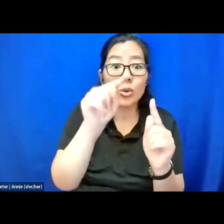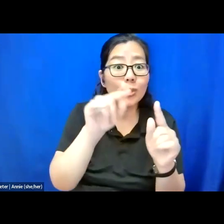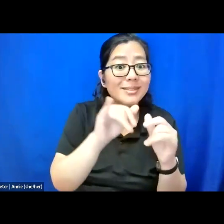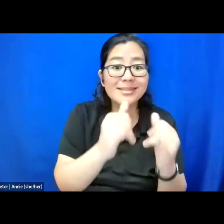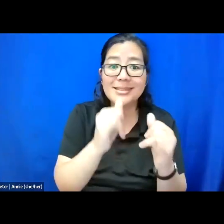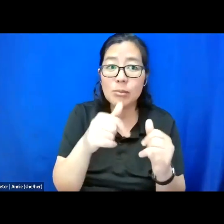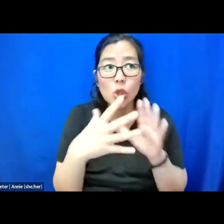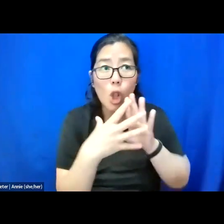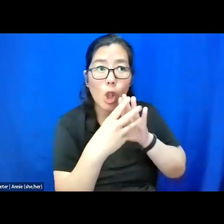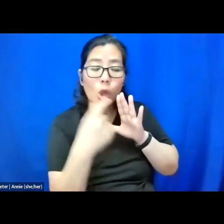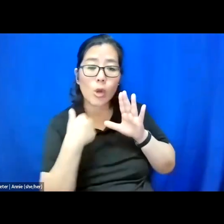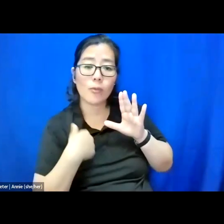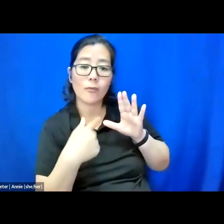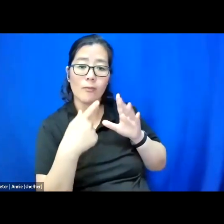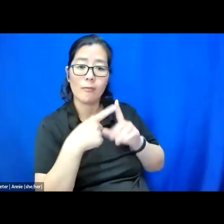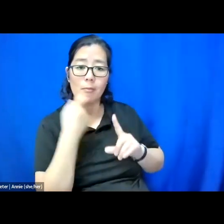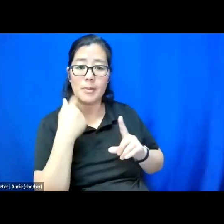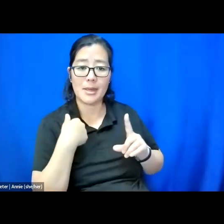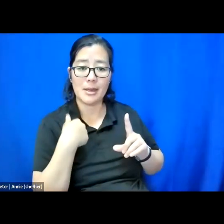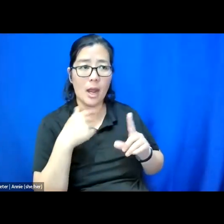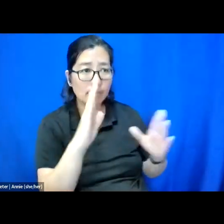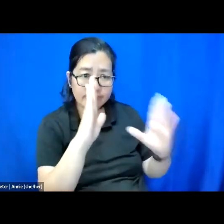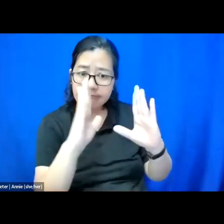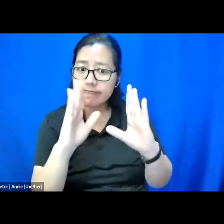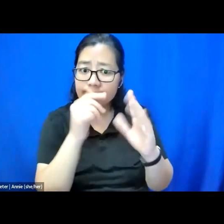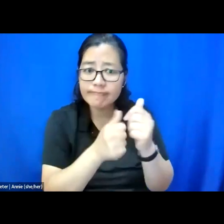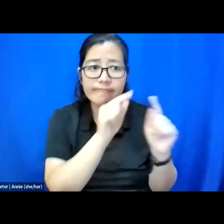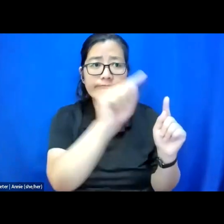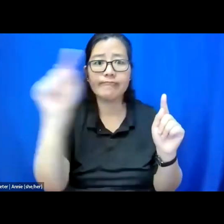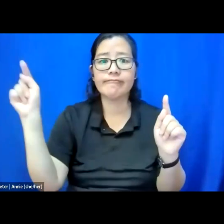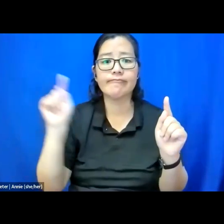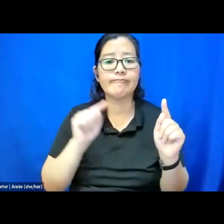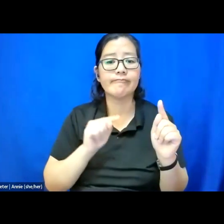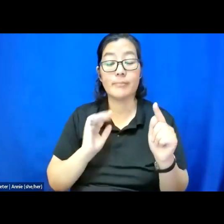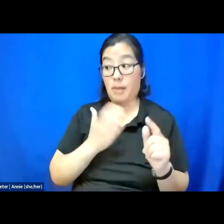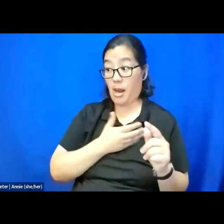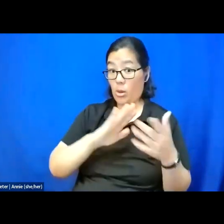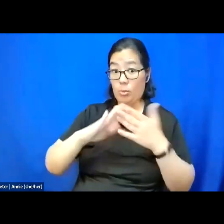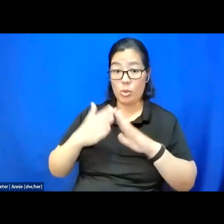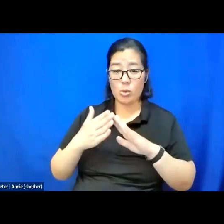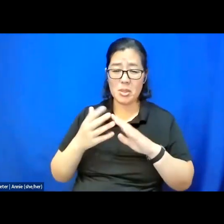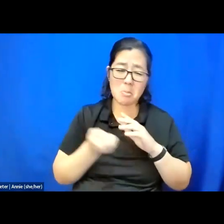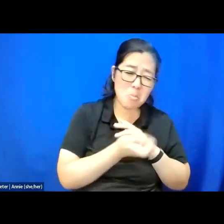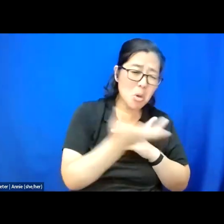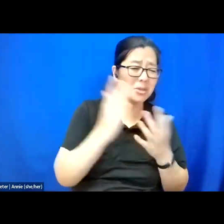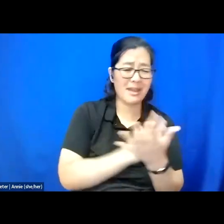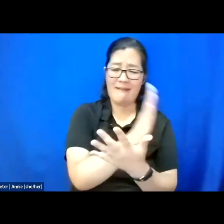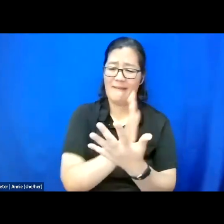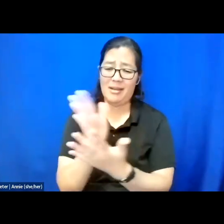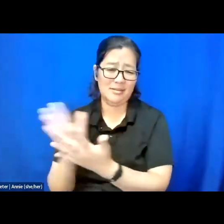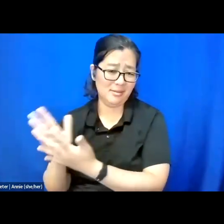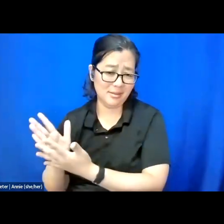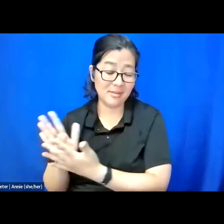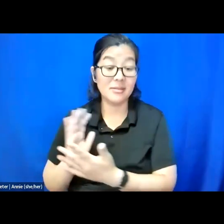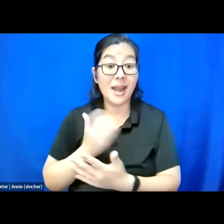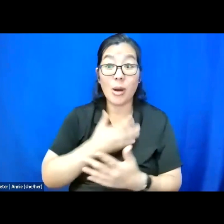I listen to you all and that our community is multifaceted and our experiences need to be too.